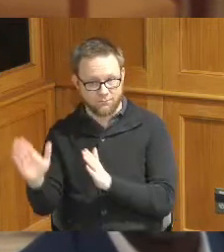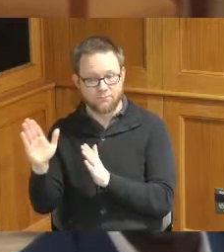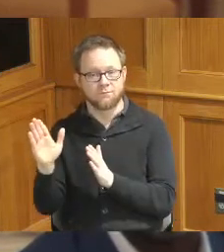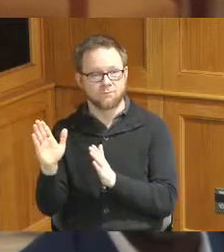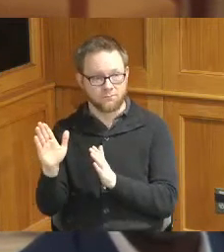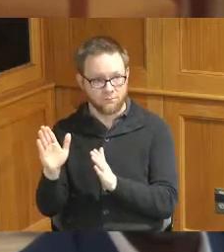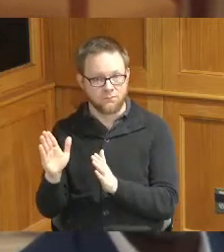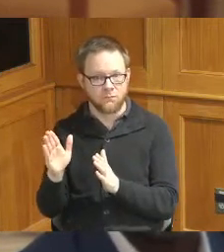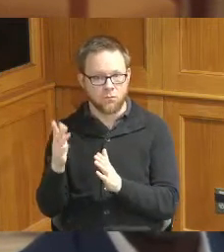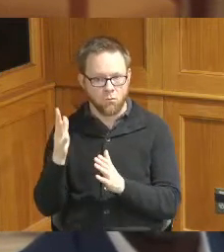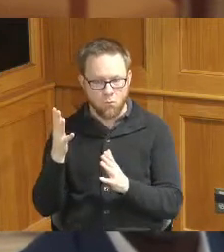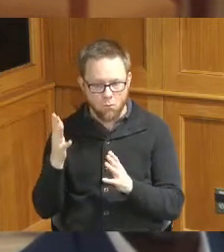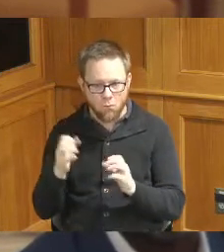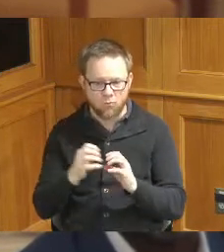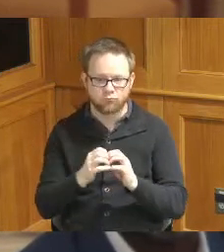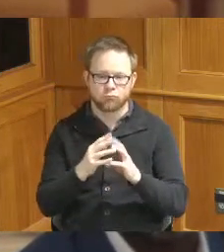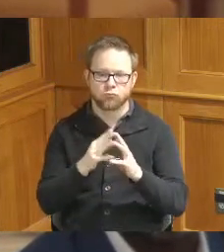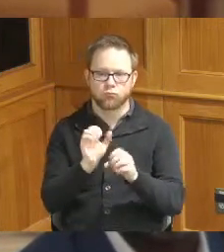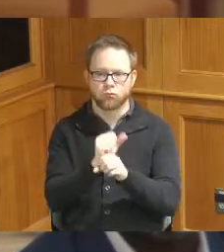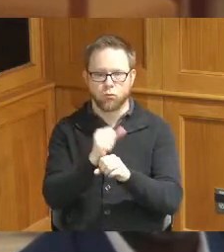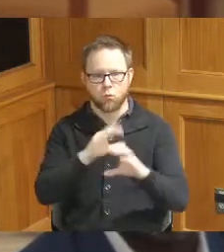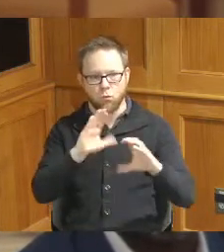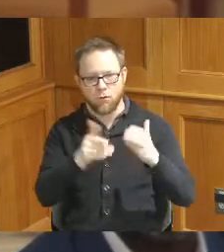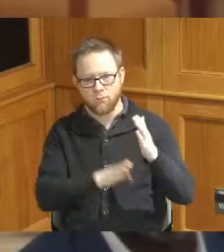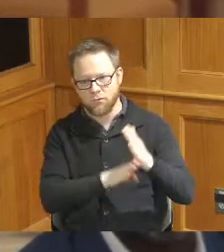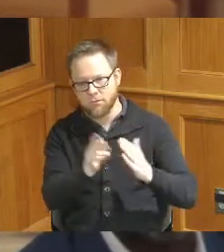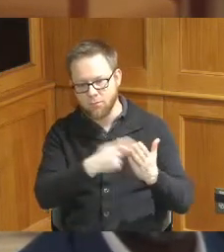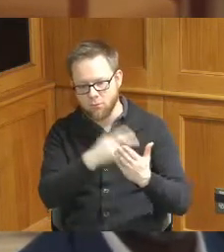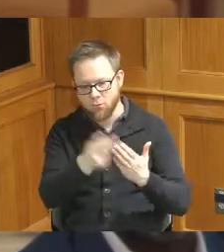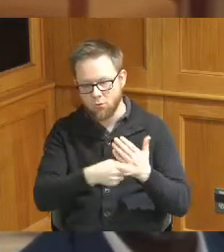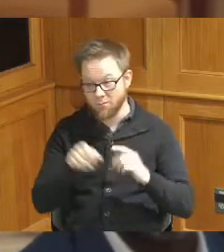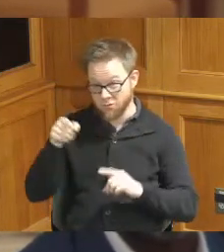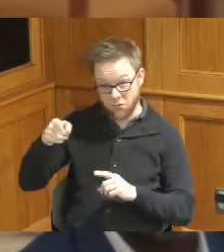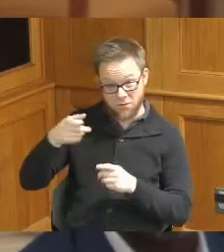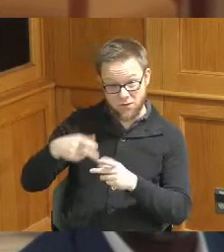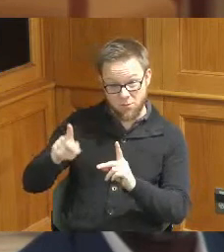create Workforce Development and this opportunity came along and seized upon it